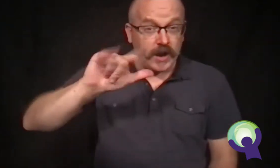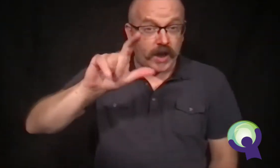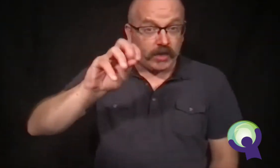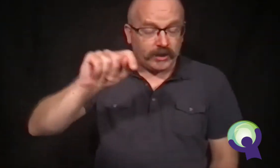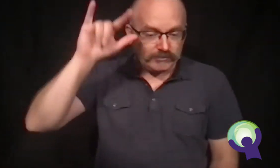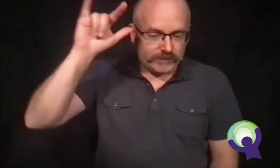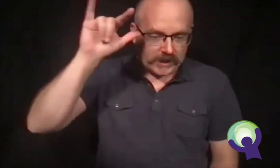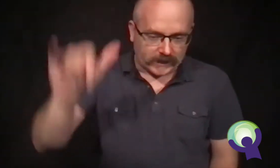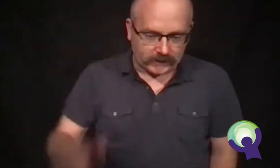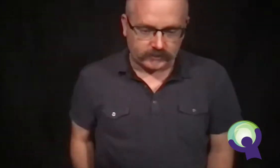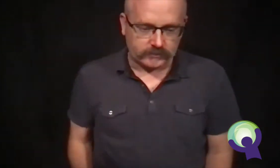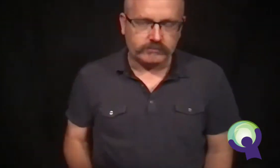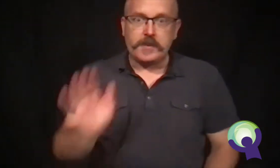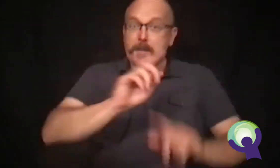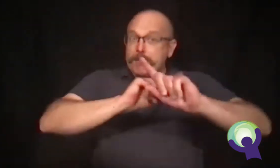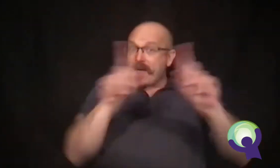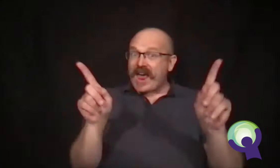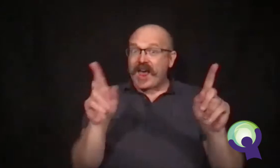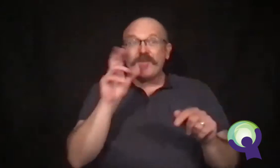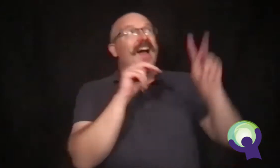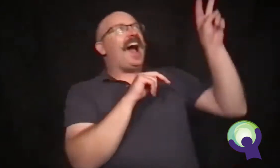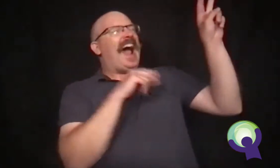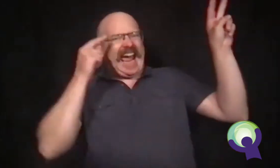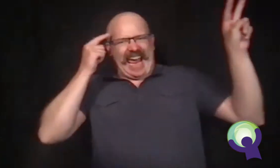Ron had something else on his mind-